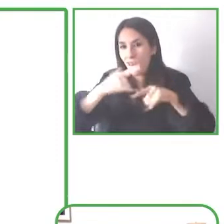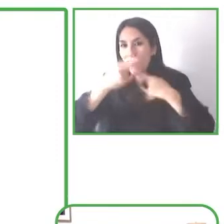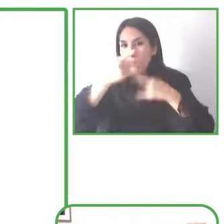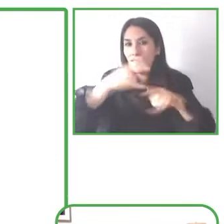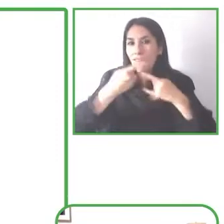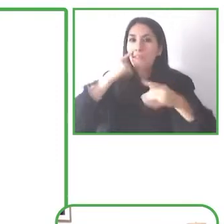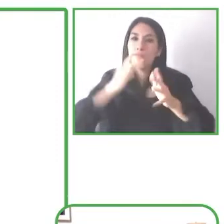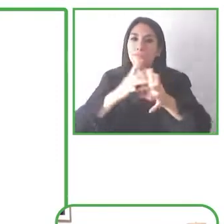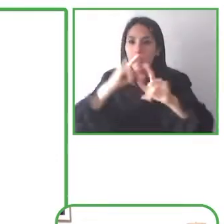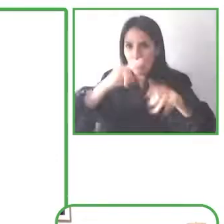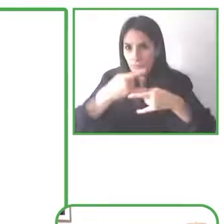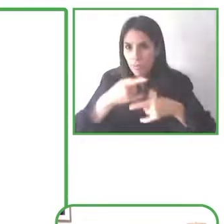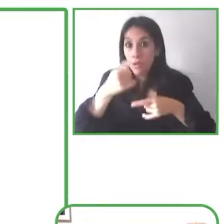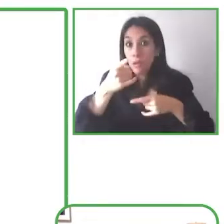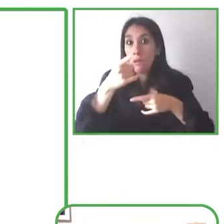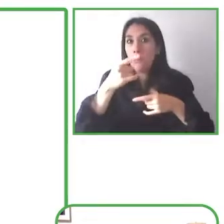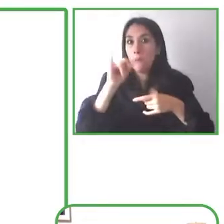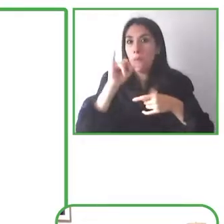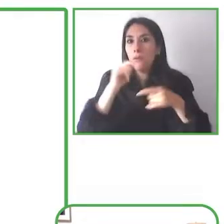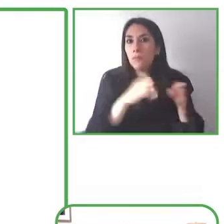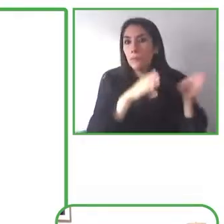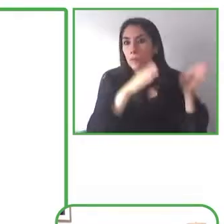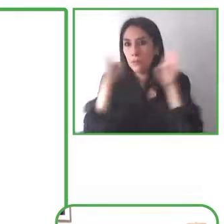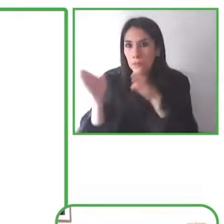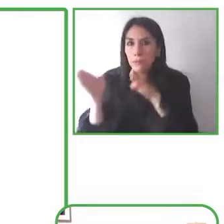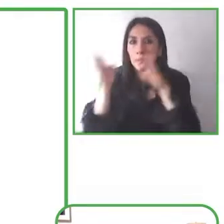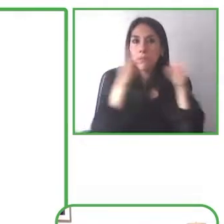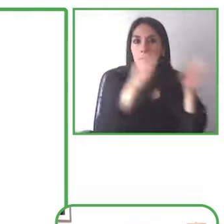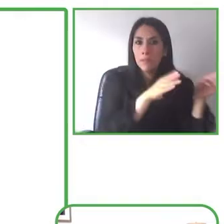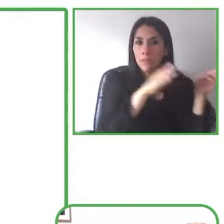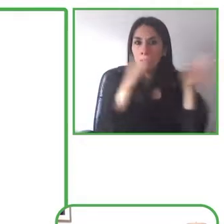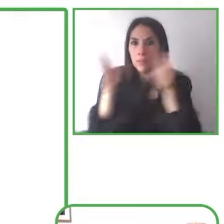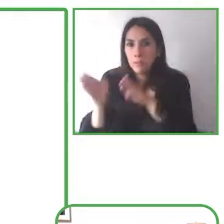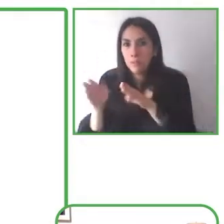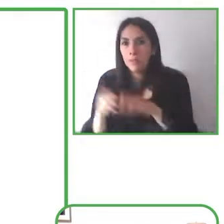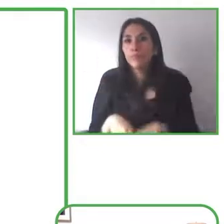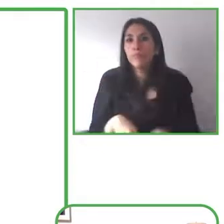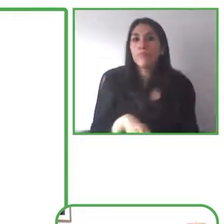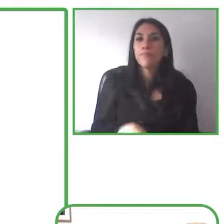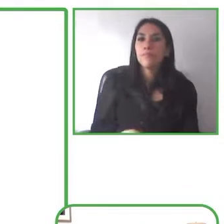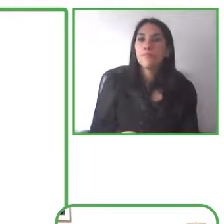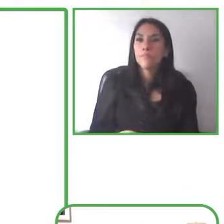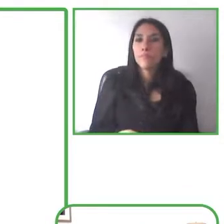So, Chuck decided to write this prototype for live transcribe over one weekend